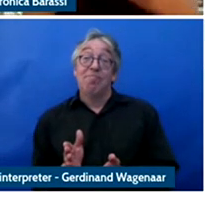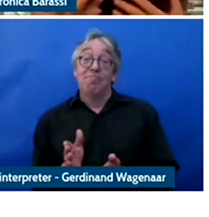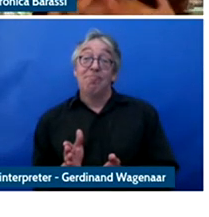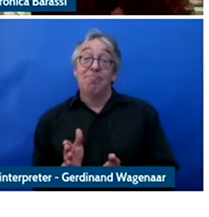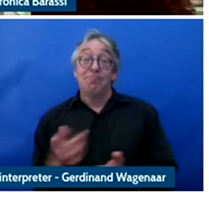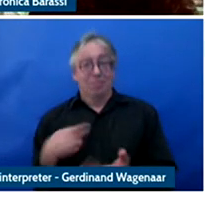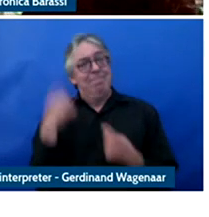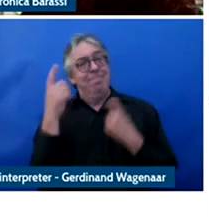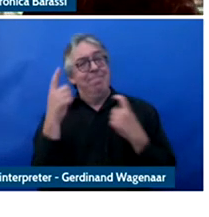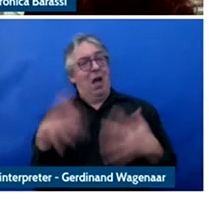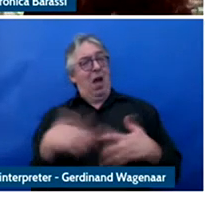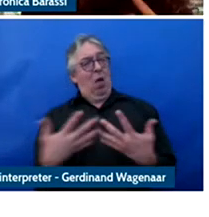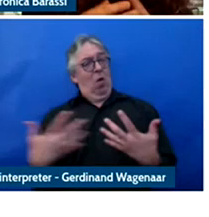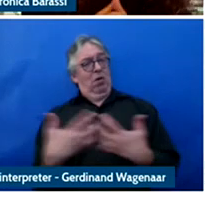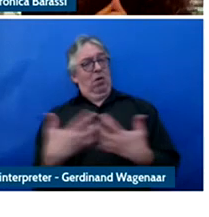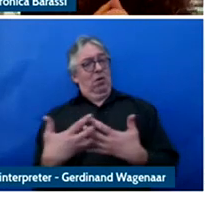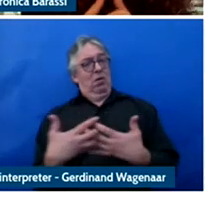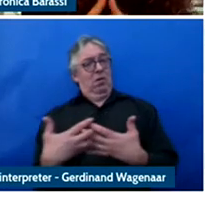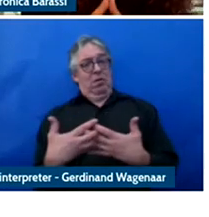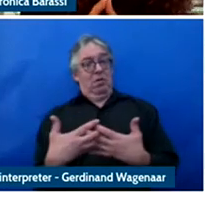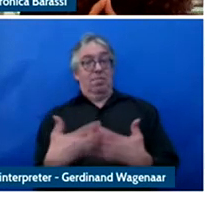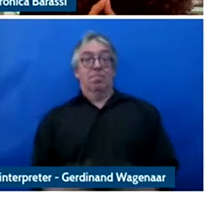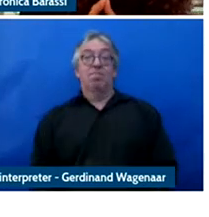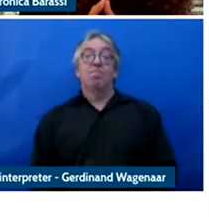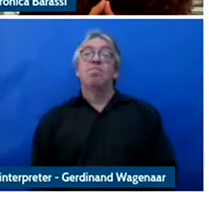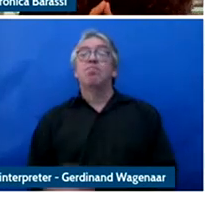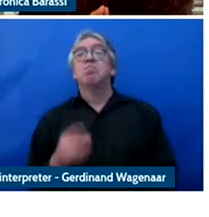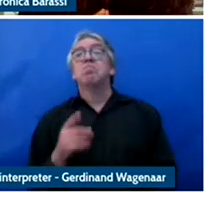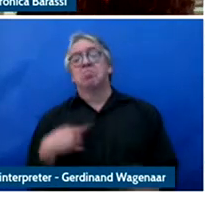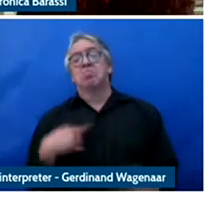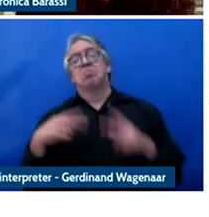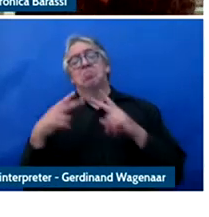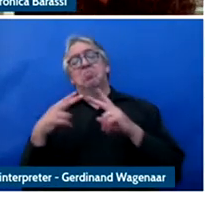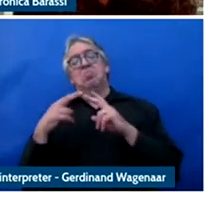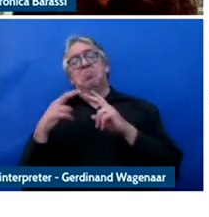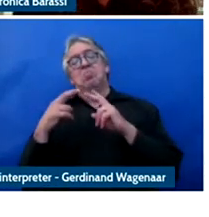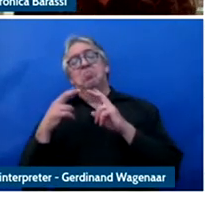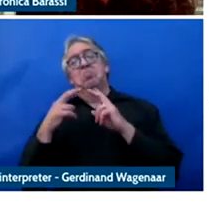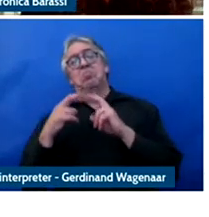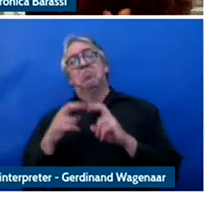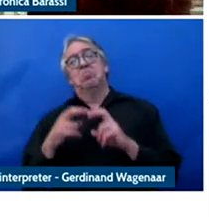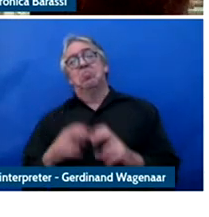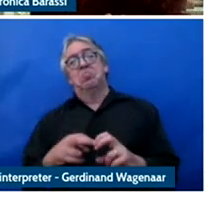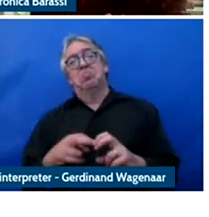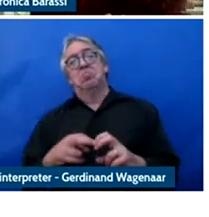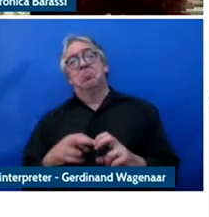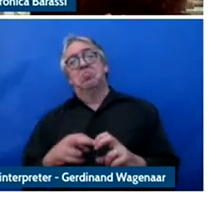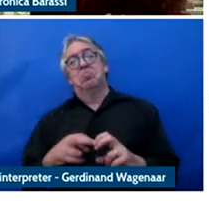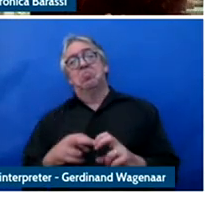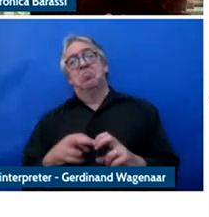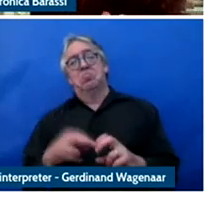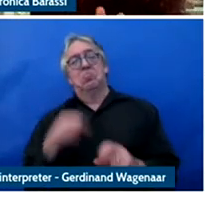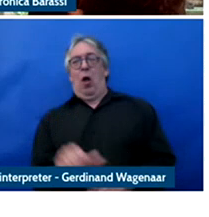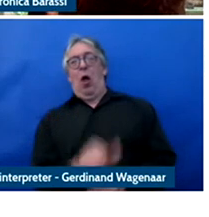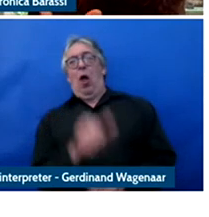Now one other aspect of that emerges well in my work and it's the main challenge that